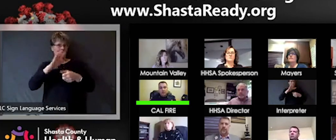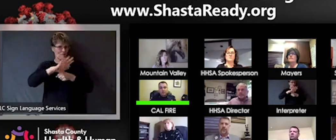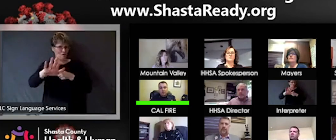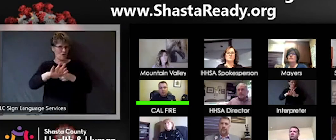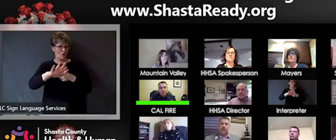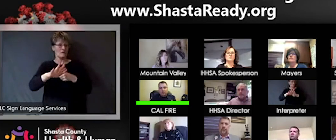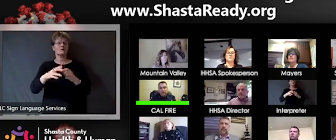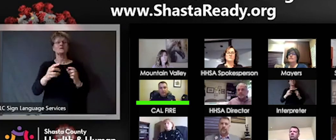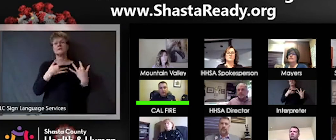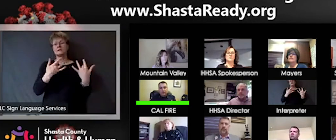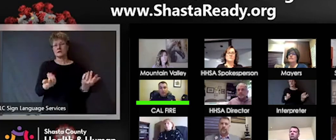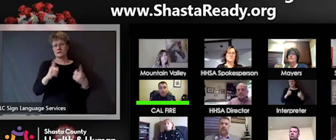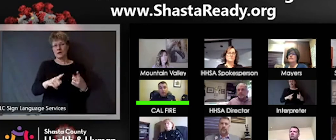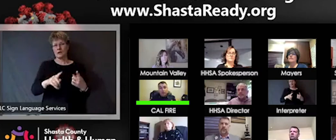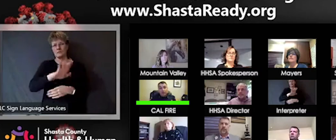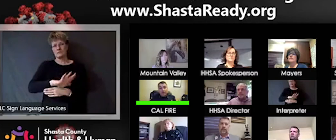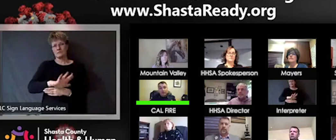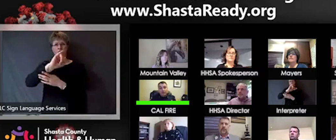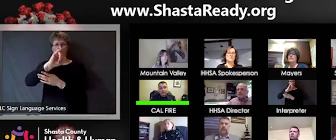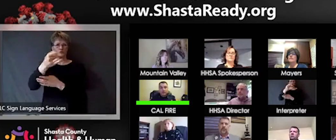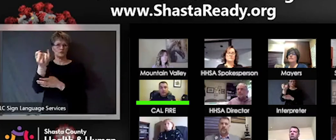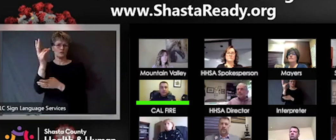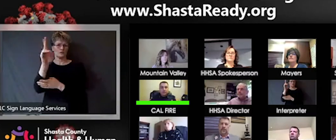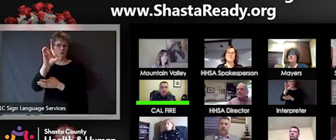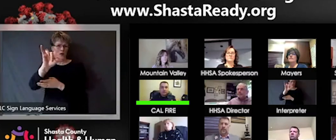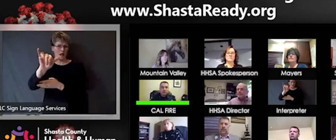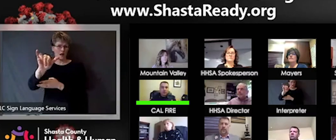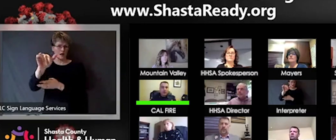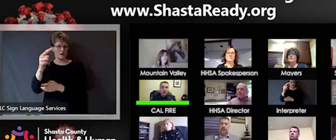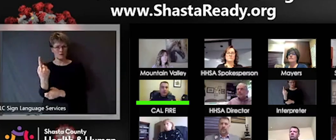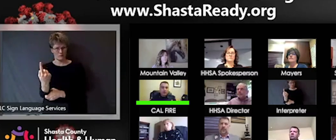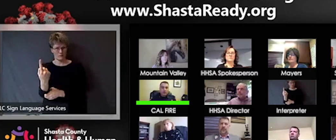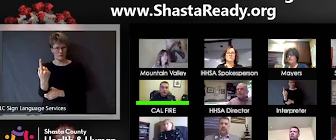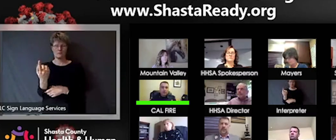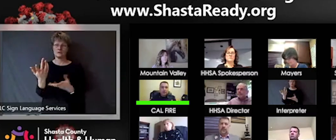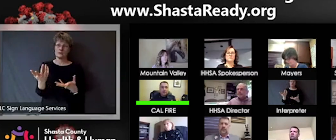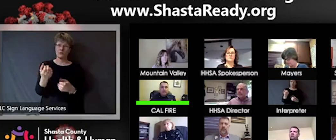especially over the last four or five years, for us to bring our initial